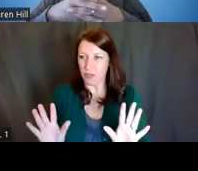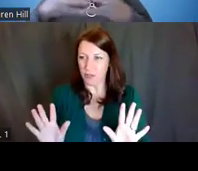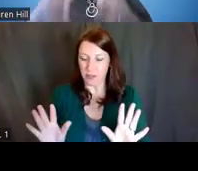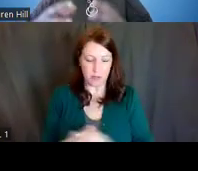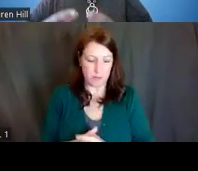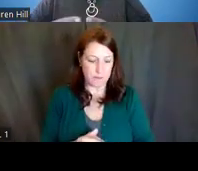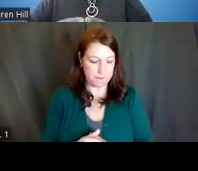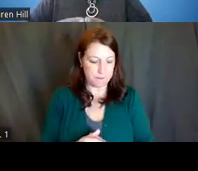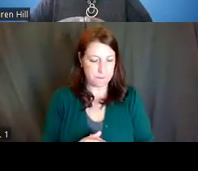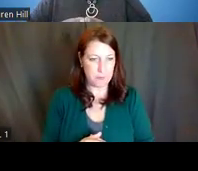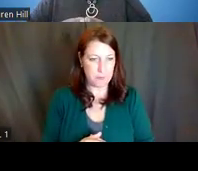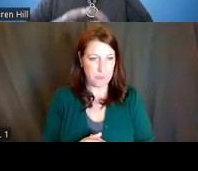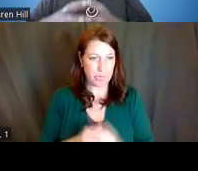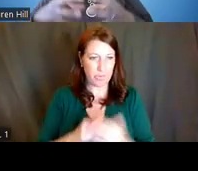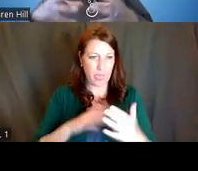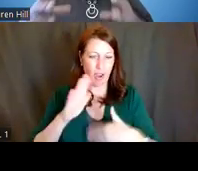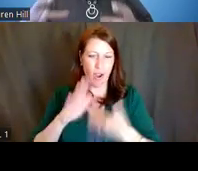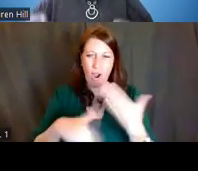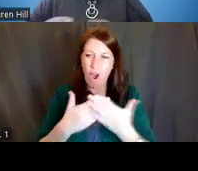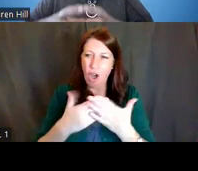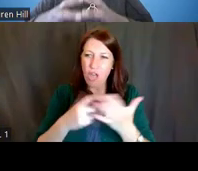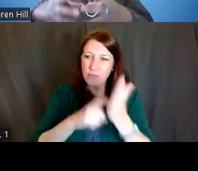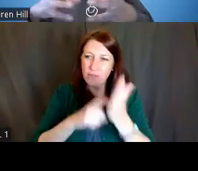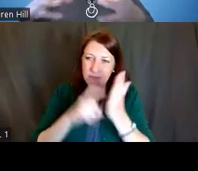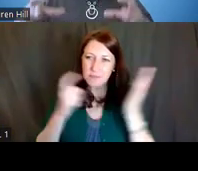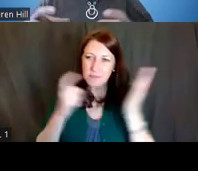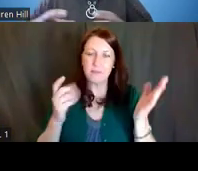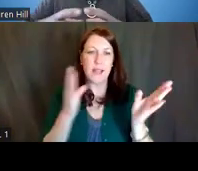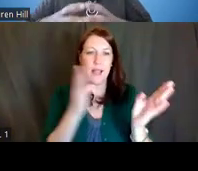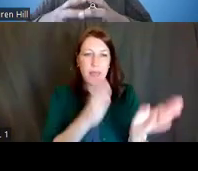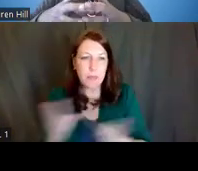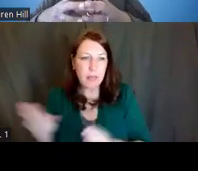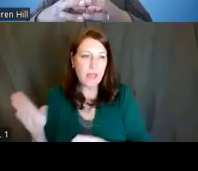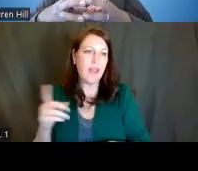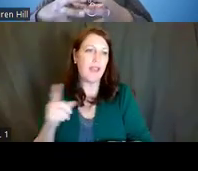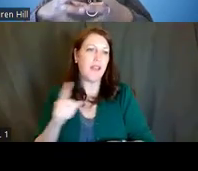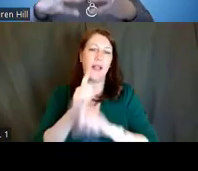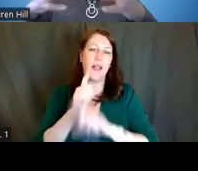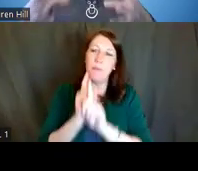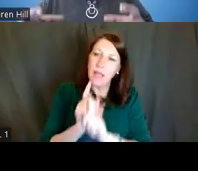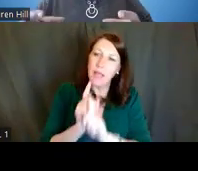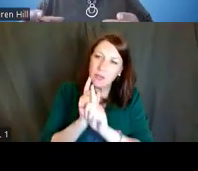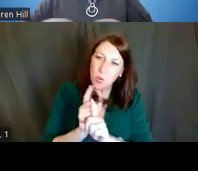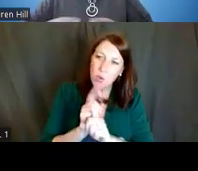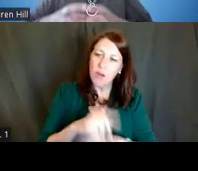All the pieces, the plan, the mentors, the actual research,